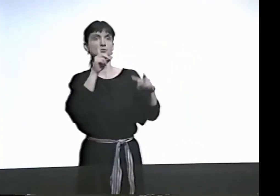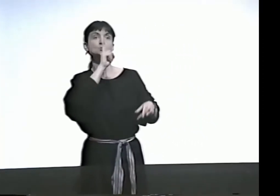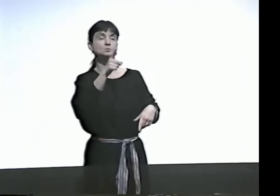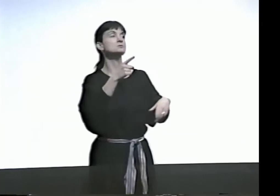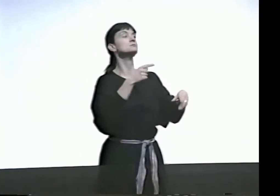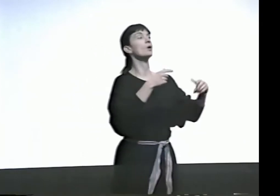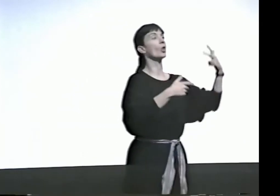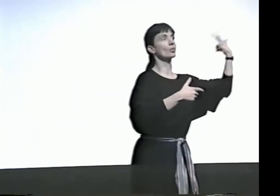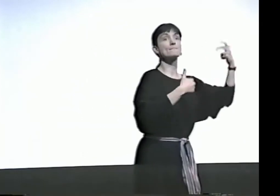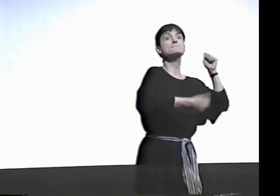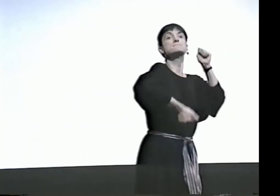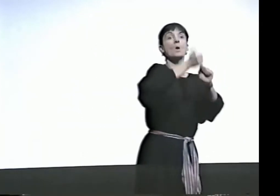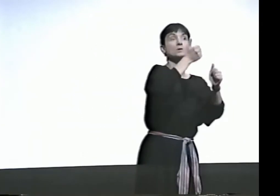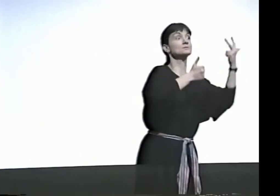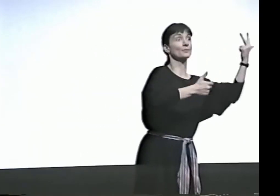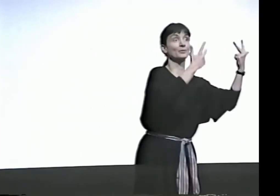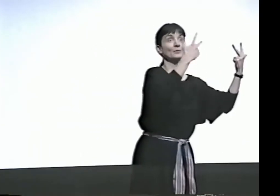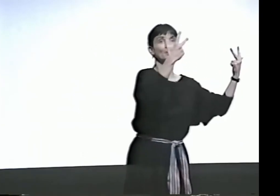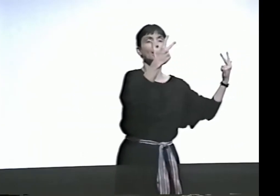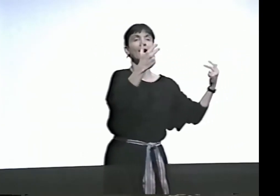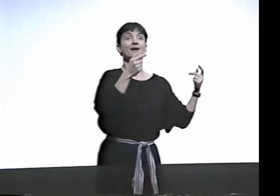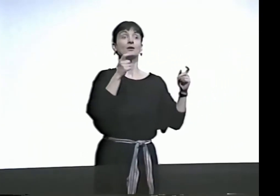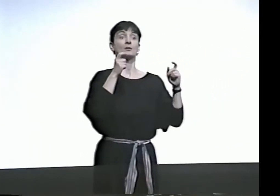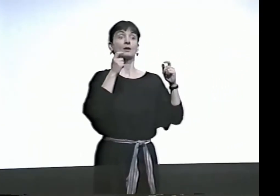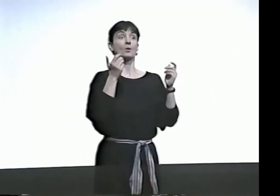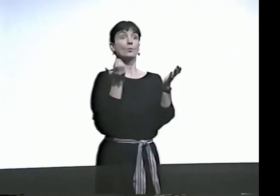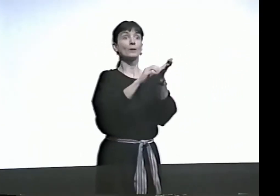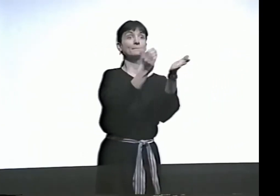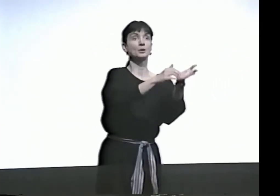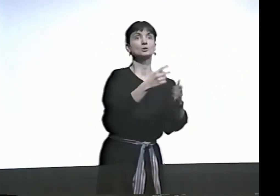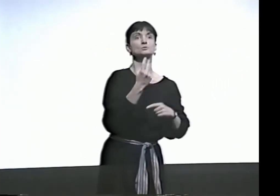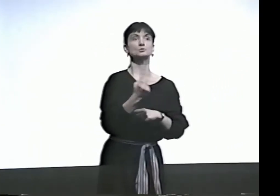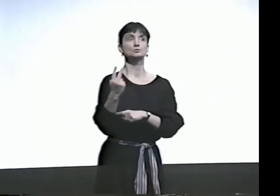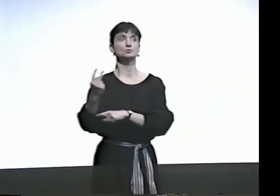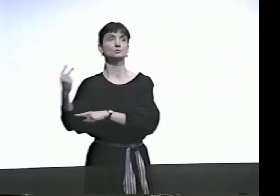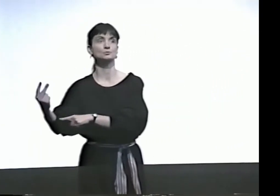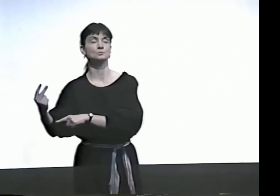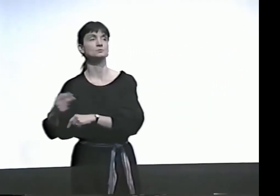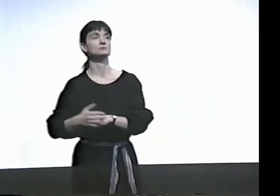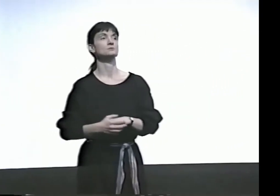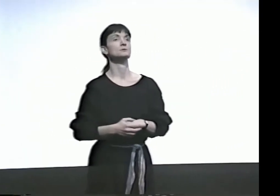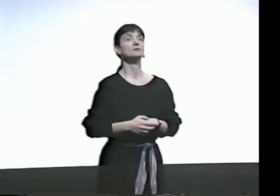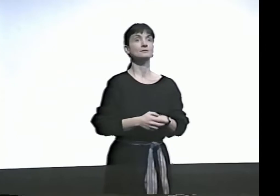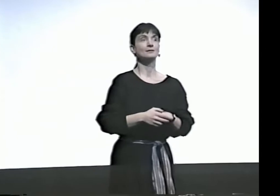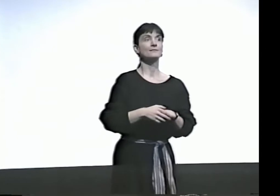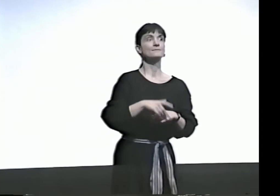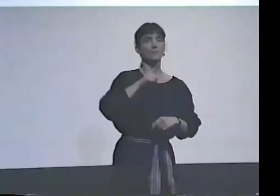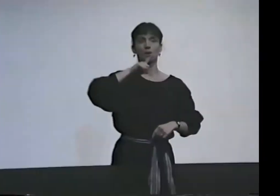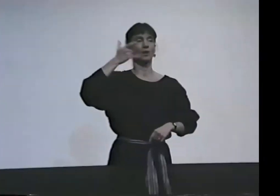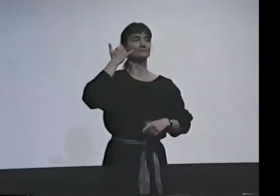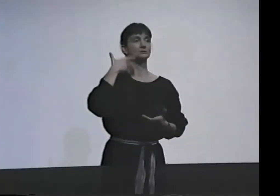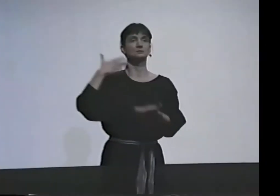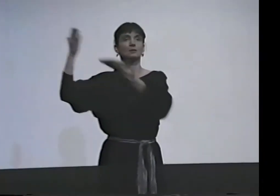AND I SAID, "YES. THAT IS VERY MUCH TRUE." SOMETIMES THE TRANSITION HAPPENS,